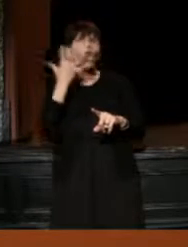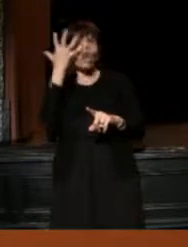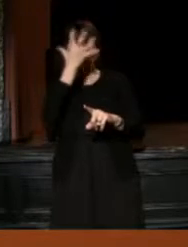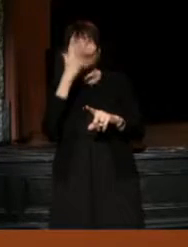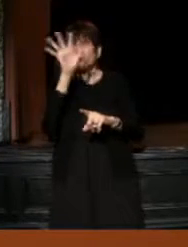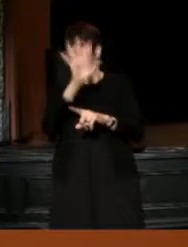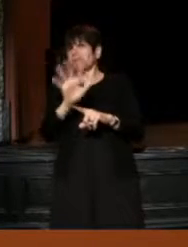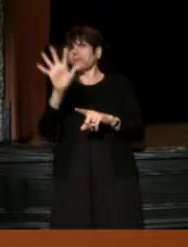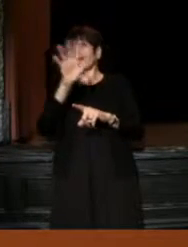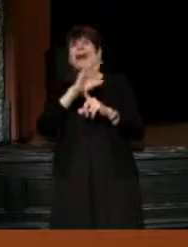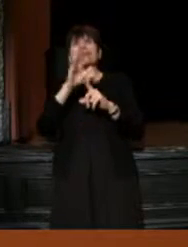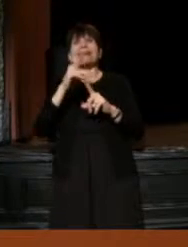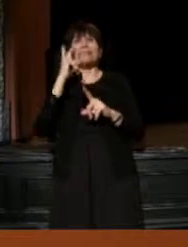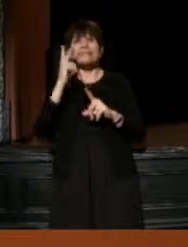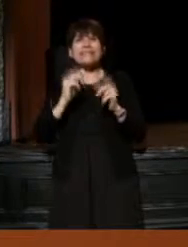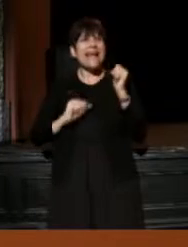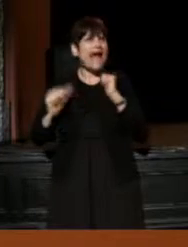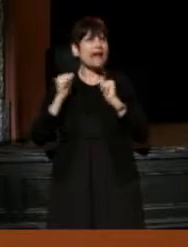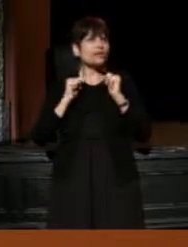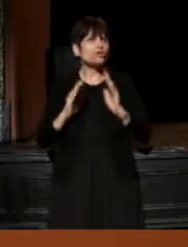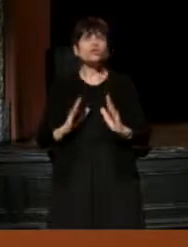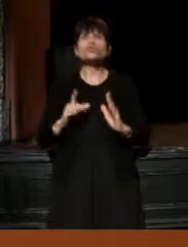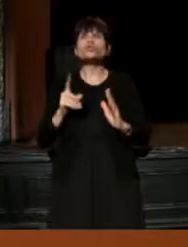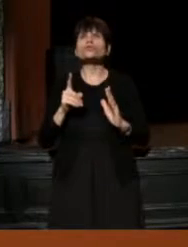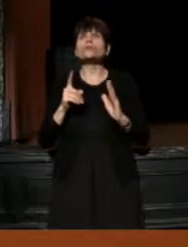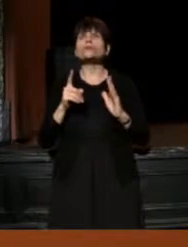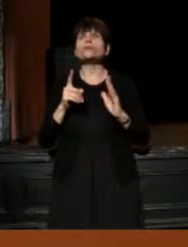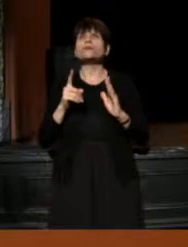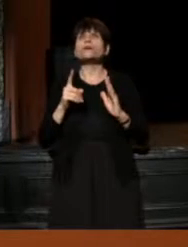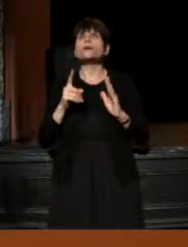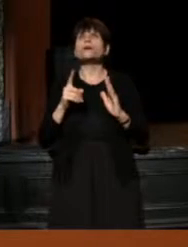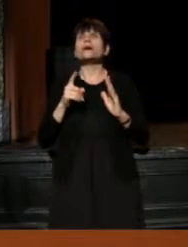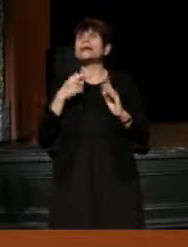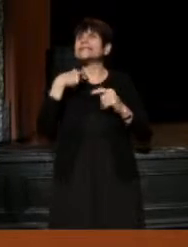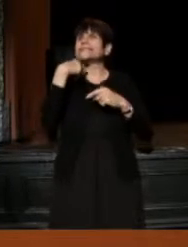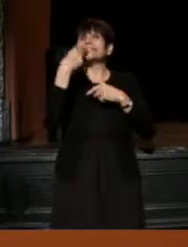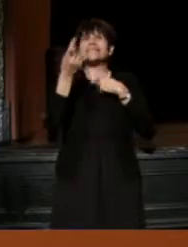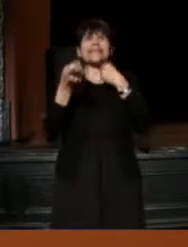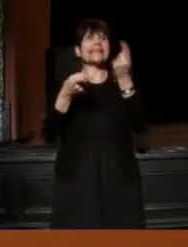I've never seen actors deliver any kind of text